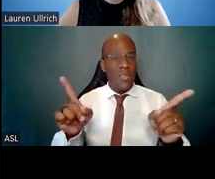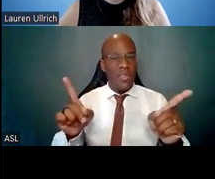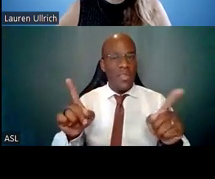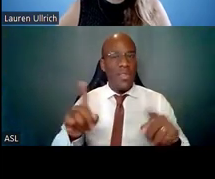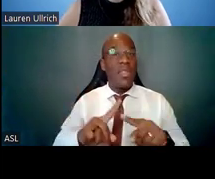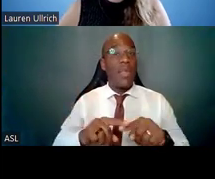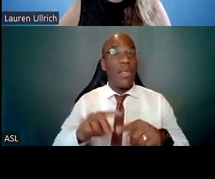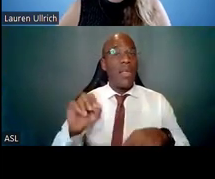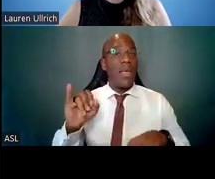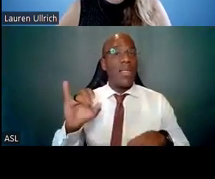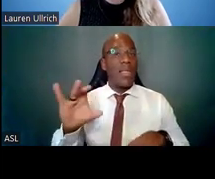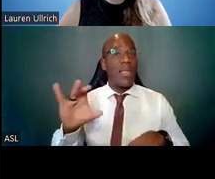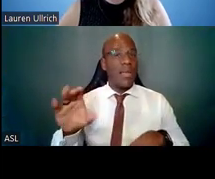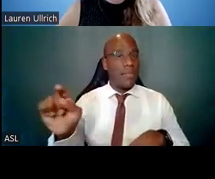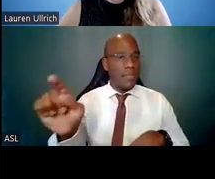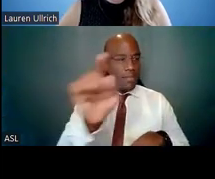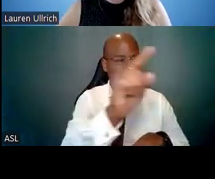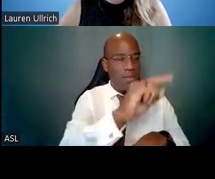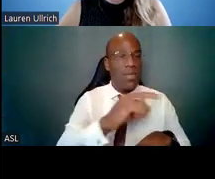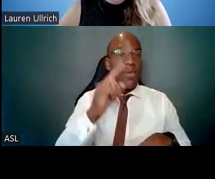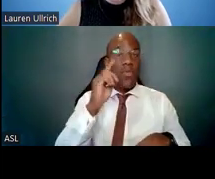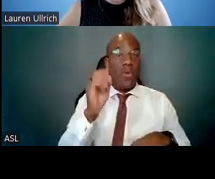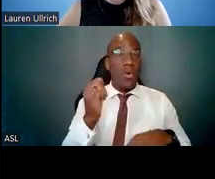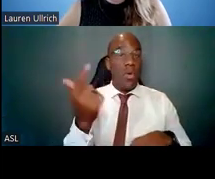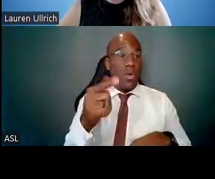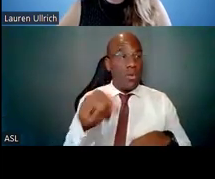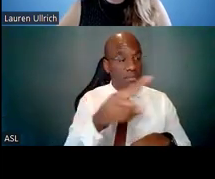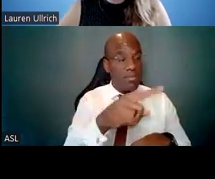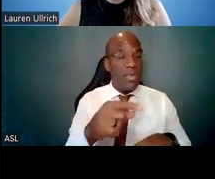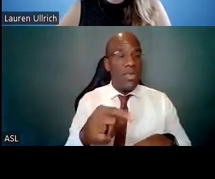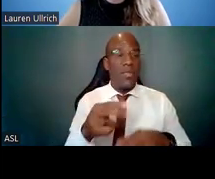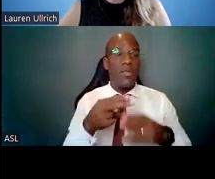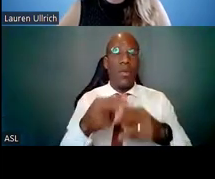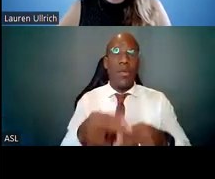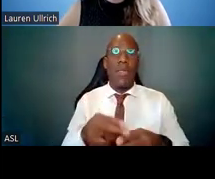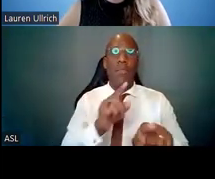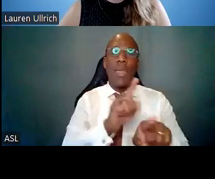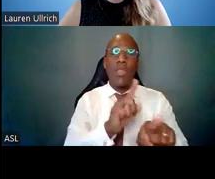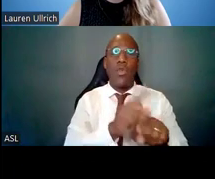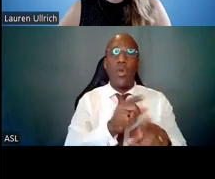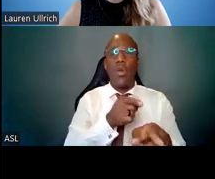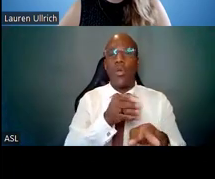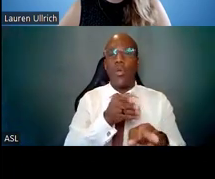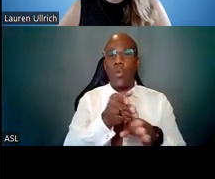For all of them, it's going to be a mentored career development award that's going to provide protected time for three